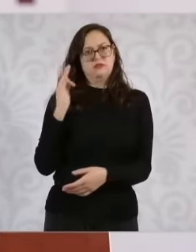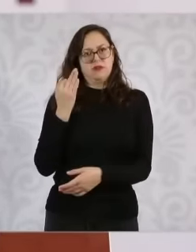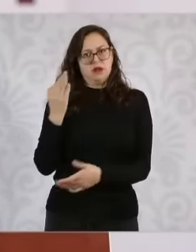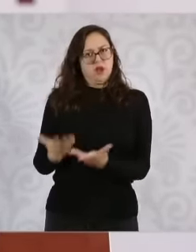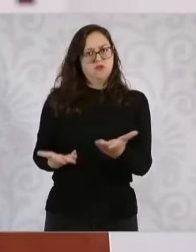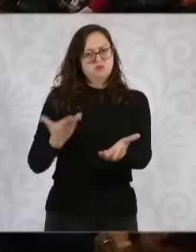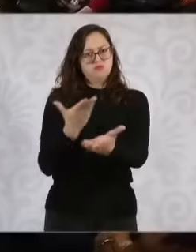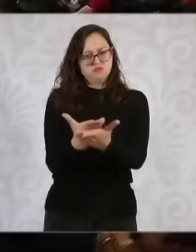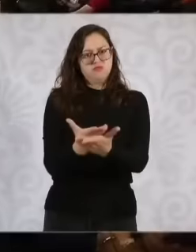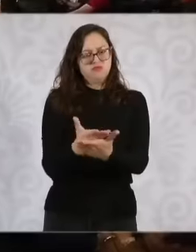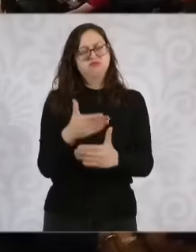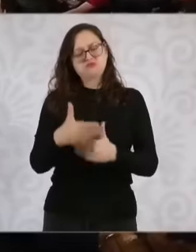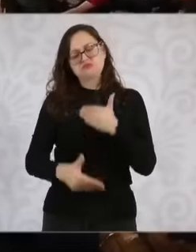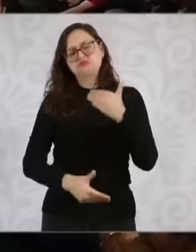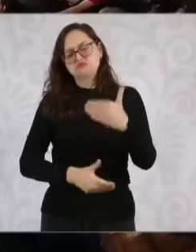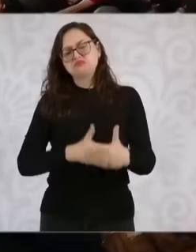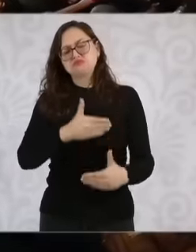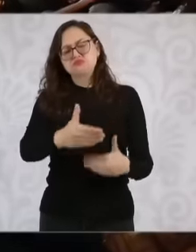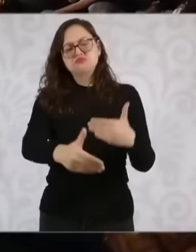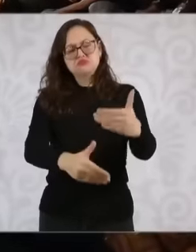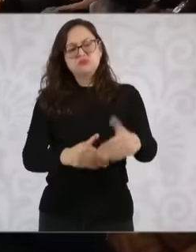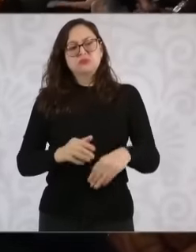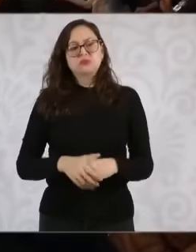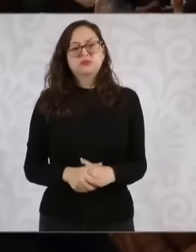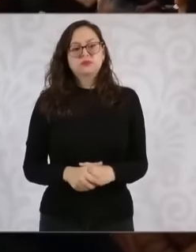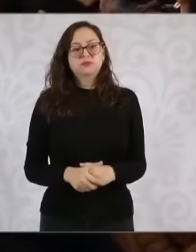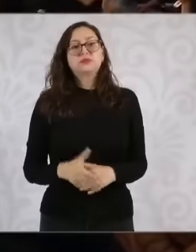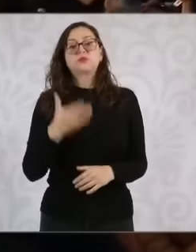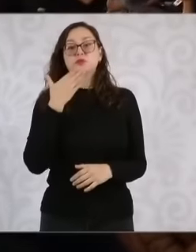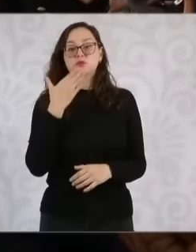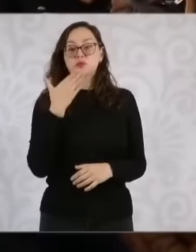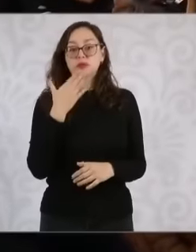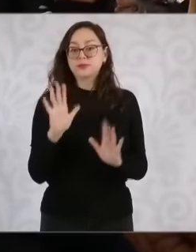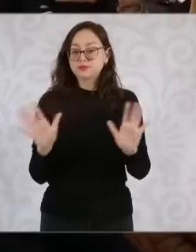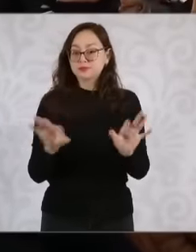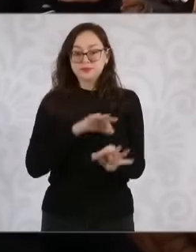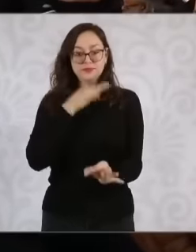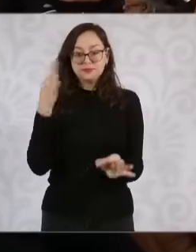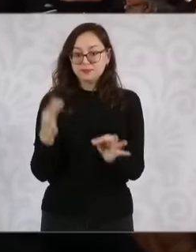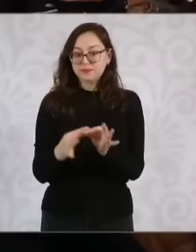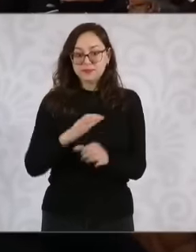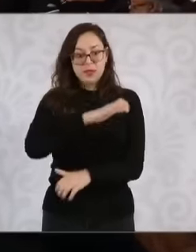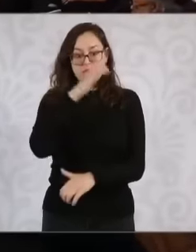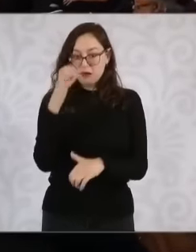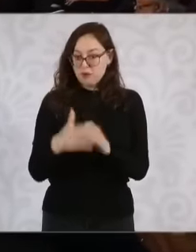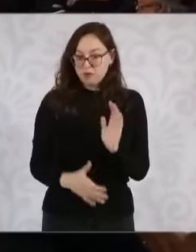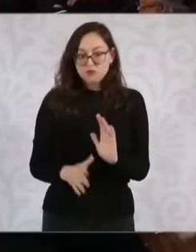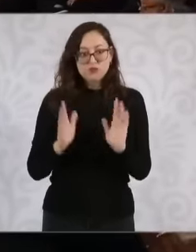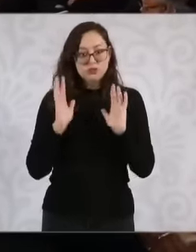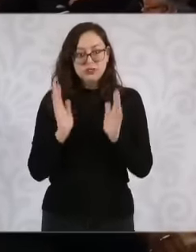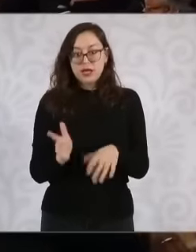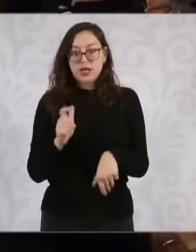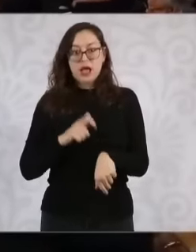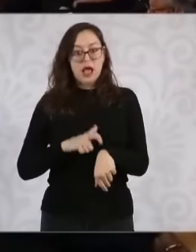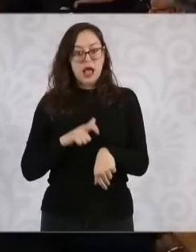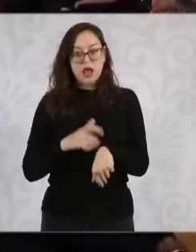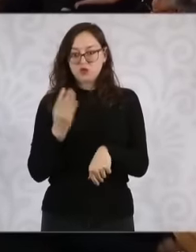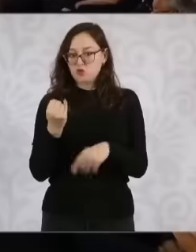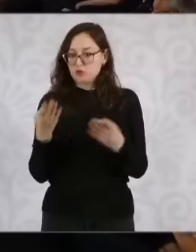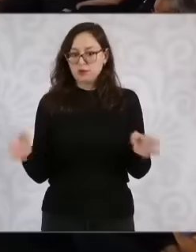we would be evaluating it. Well, we are going to leave it here because at 9 we close and we are going